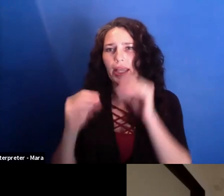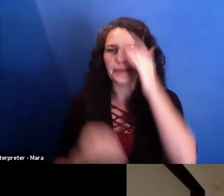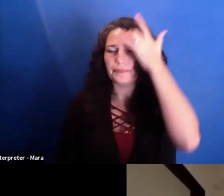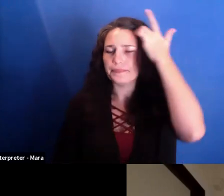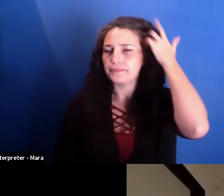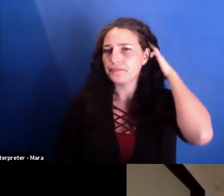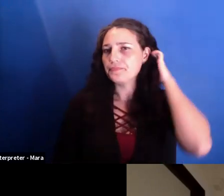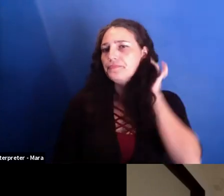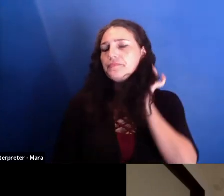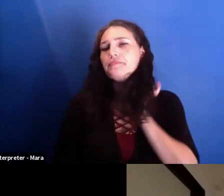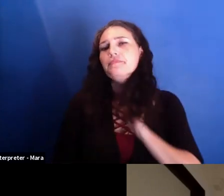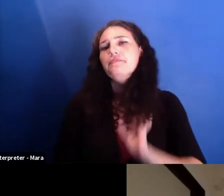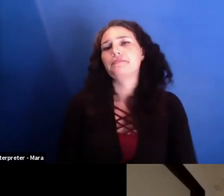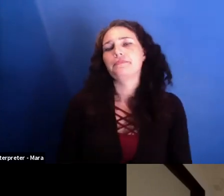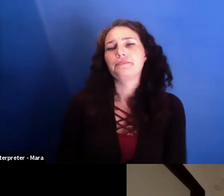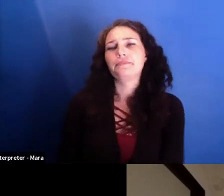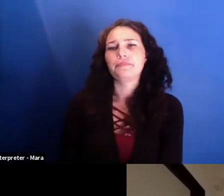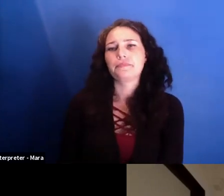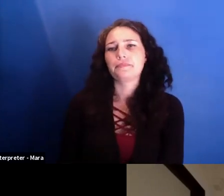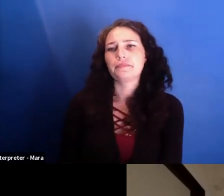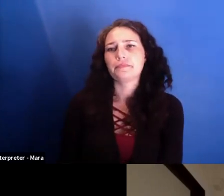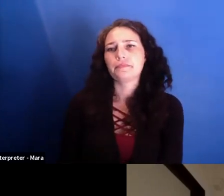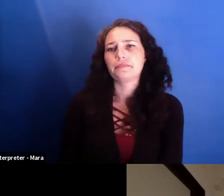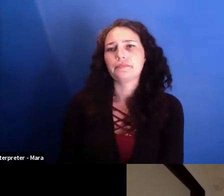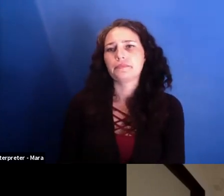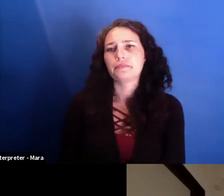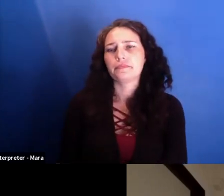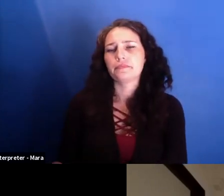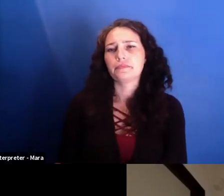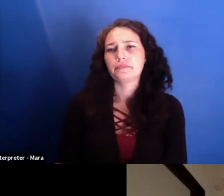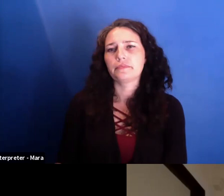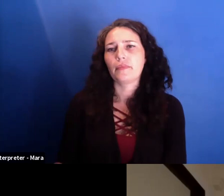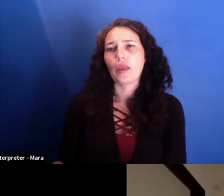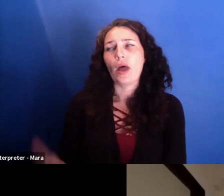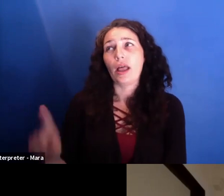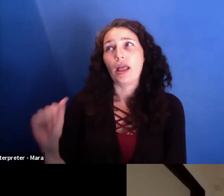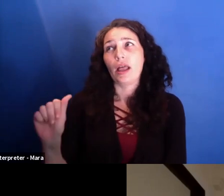I think what was in the air was that, they might win again, because as we see also in the film,